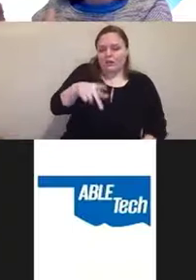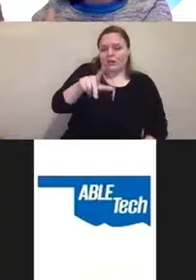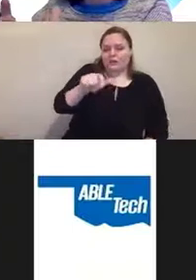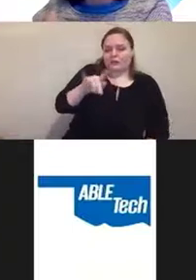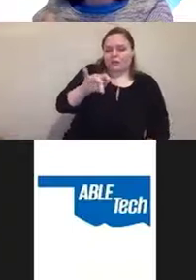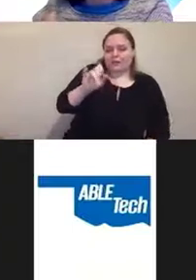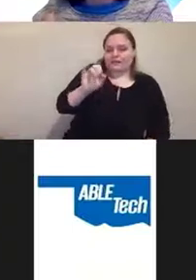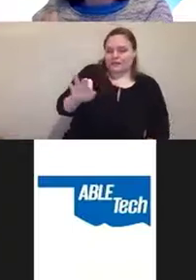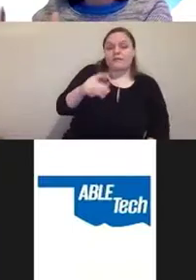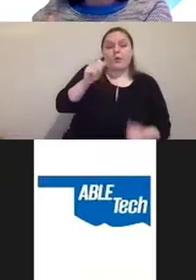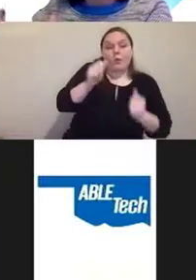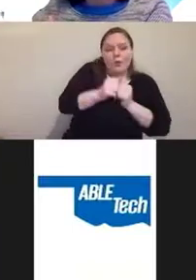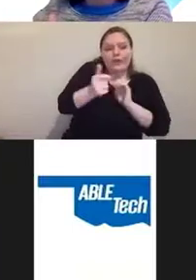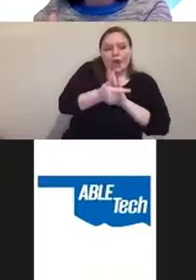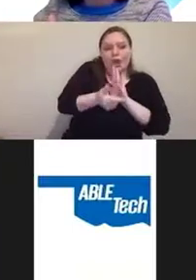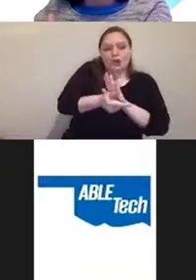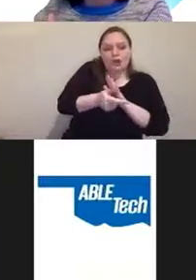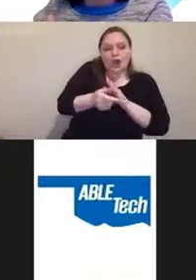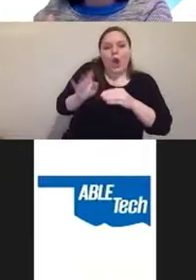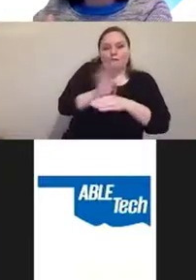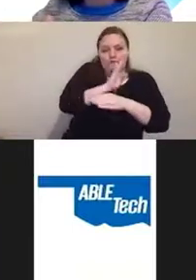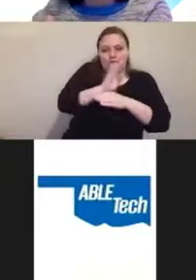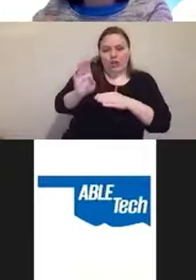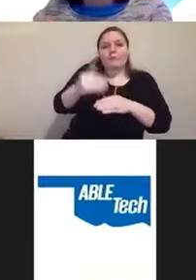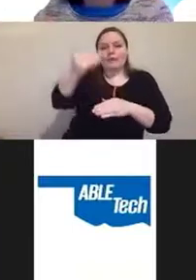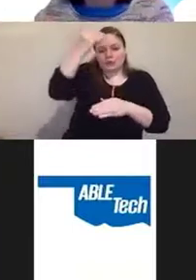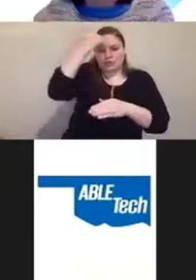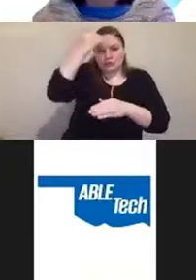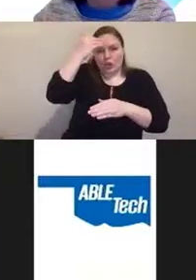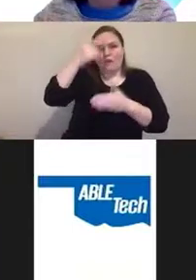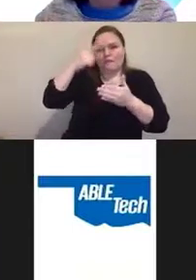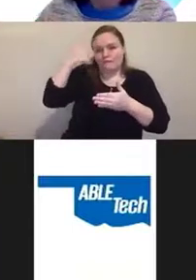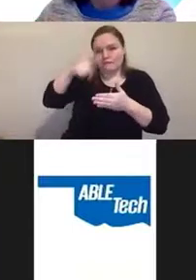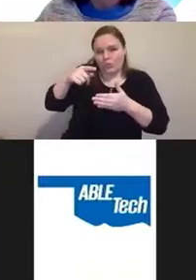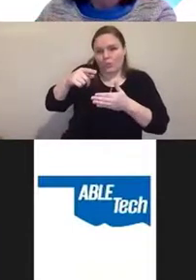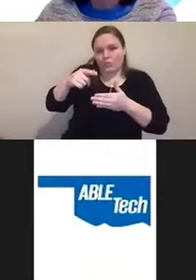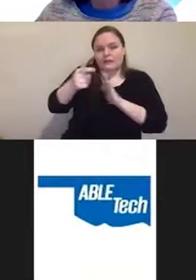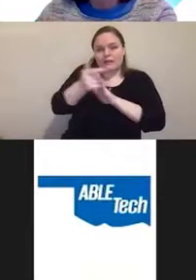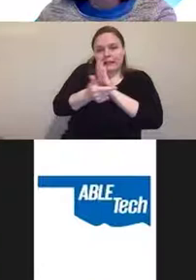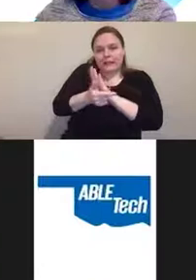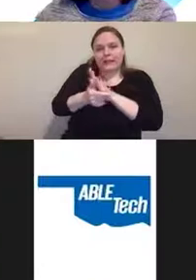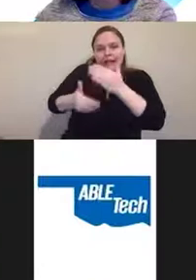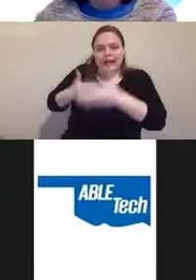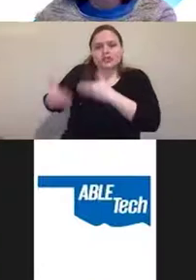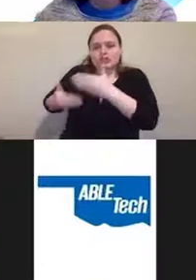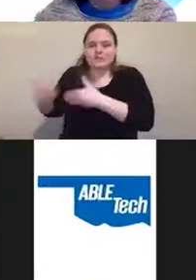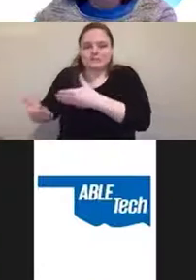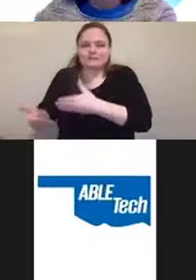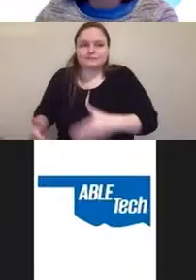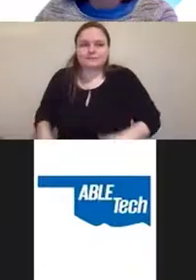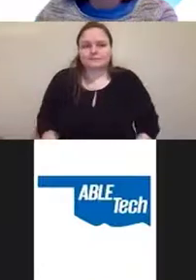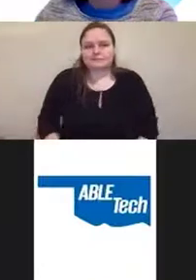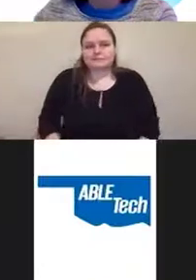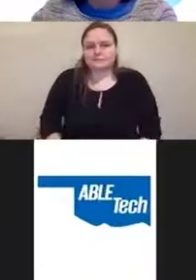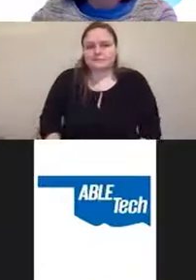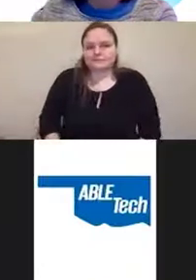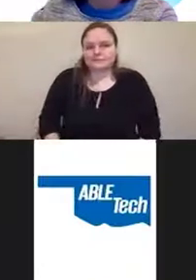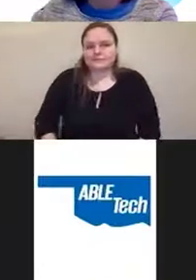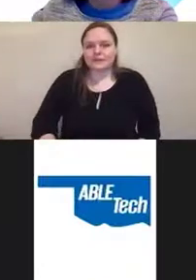known for litigating landmark accessability cases. Which means they're not gonna settle, they're not in it for the money,